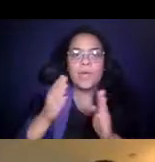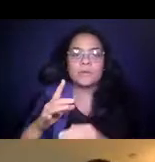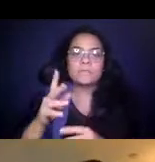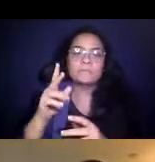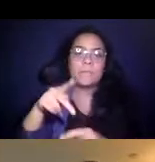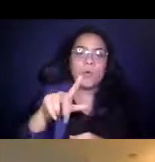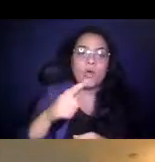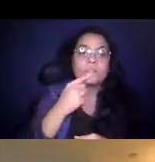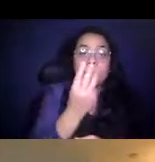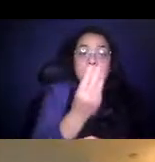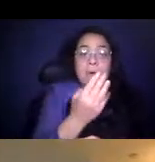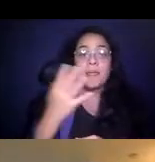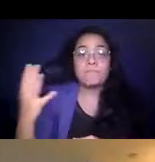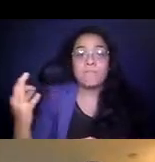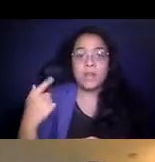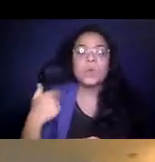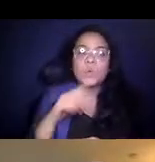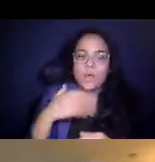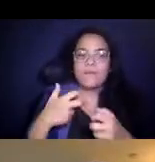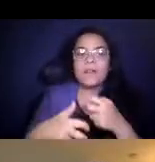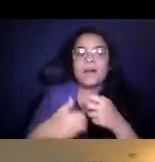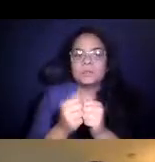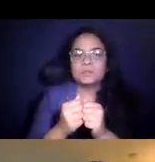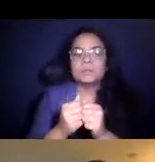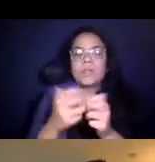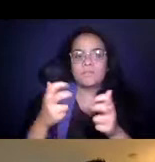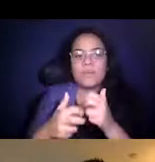14:21:17 I think we're going to have a lot of issues there that are going to be incumbent